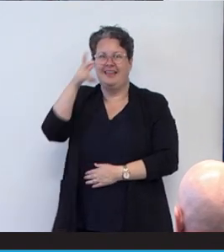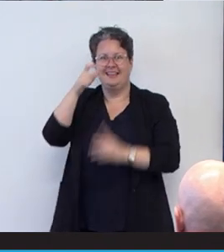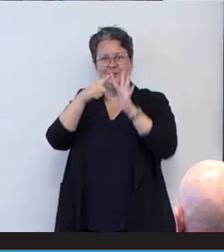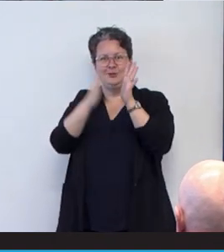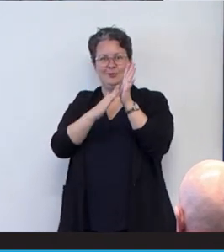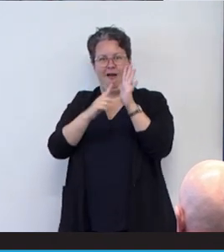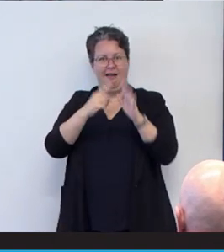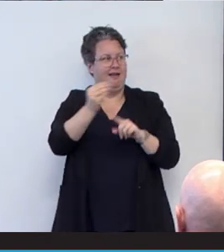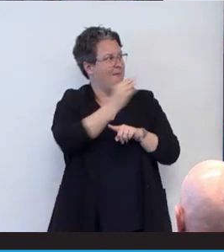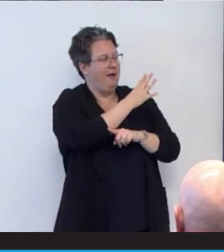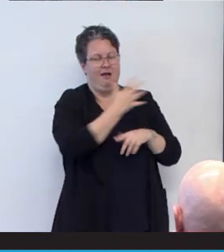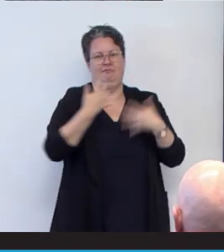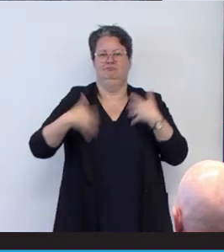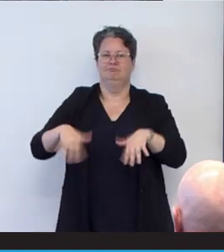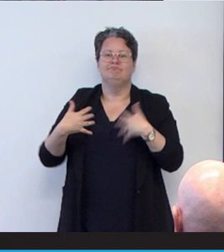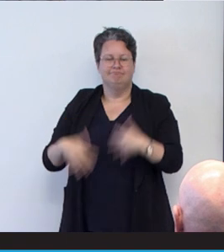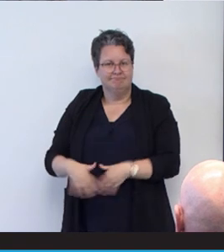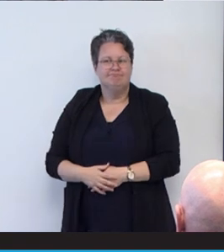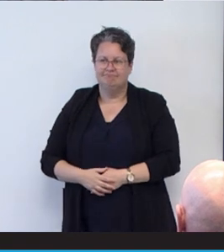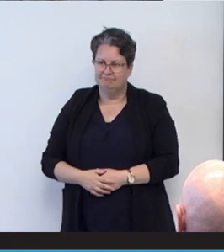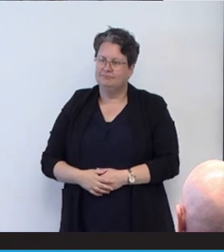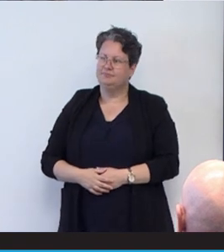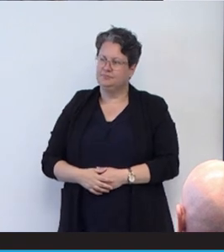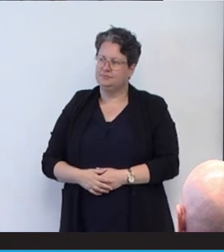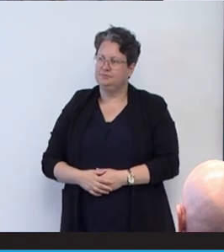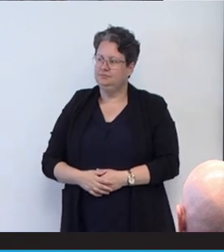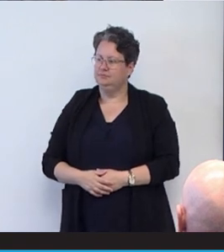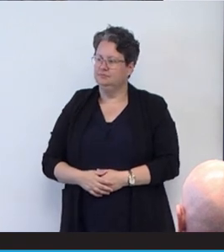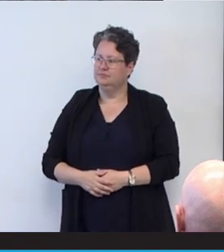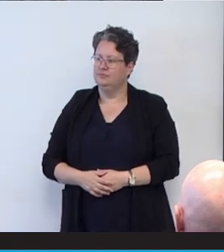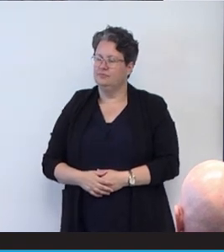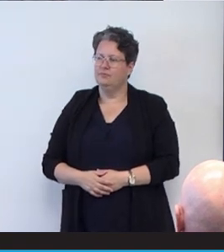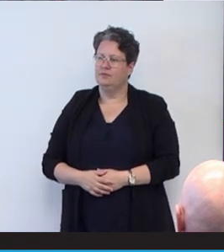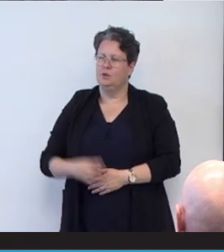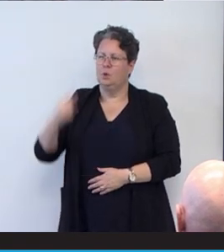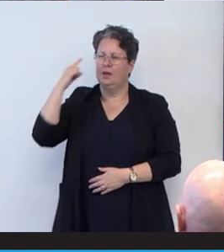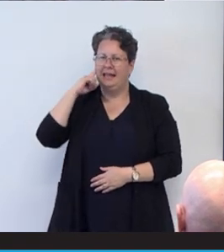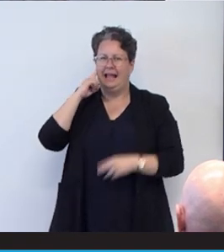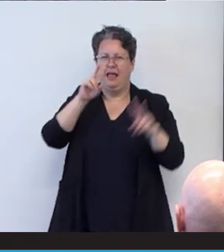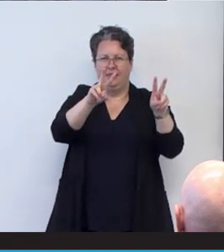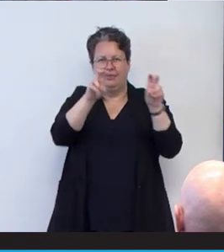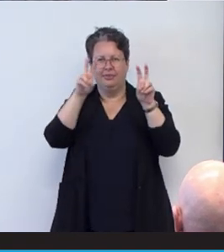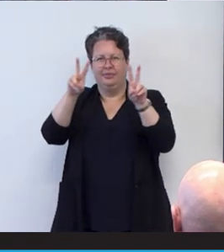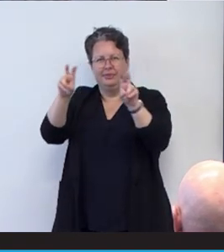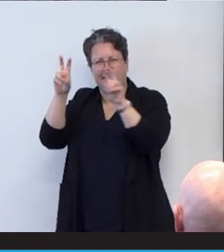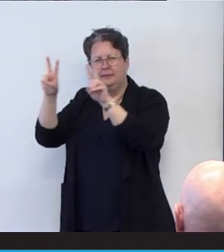well. That was, you know, it's you hear these threads all the time running across